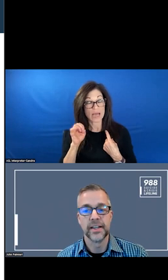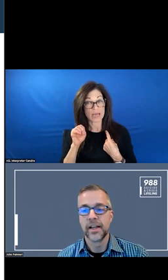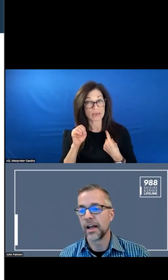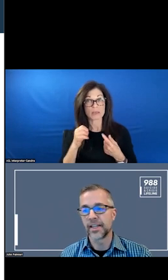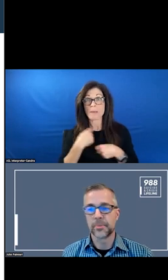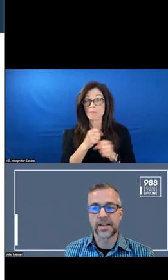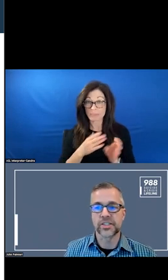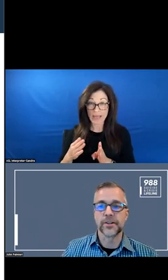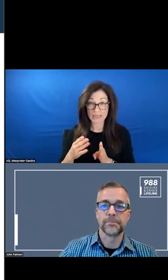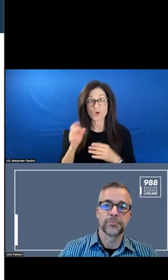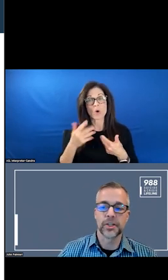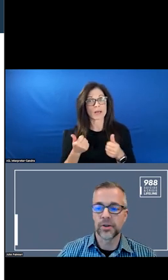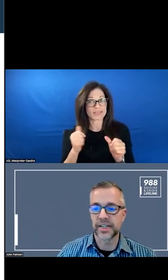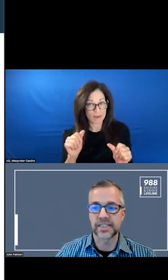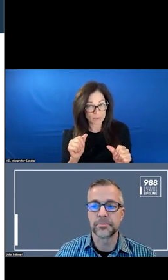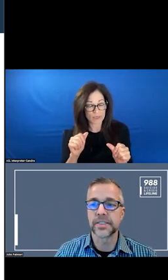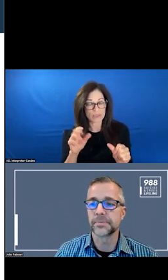OR DID IT IN THE PAST YEAR. GO TO THE NEXT SLIDE PLEASE.